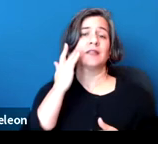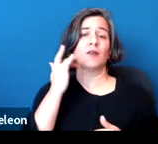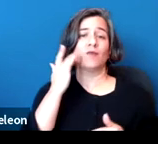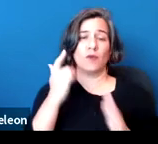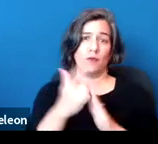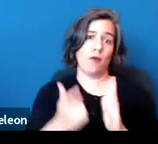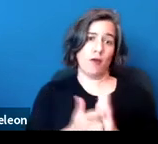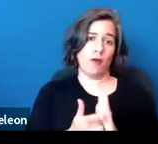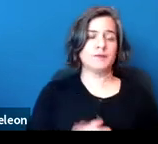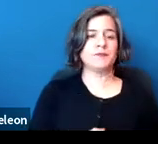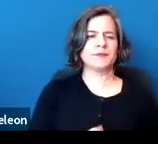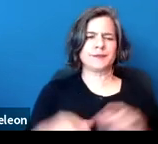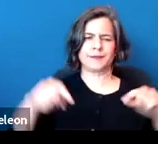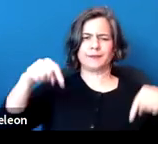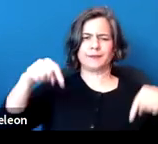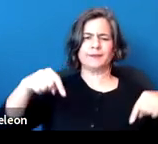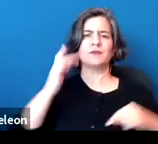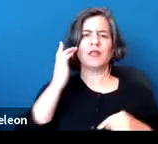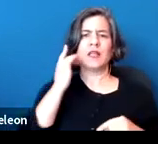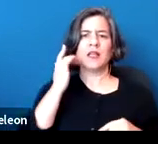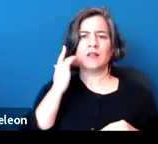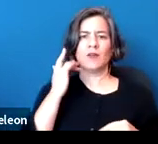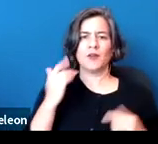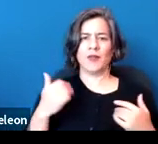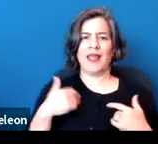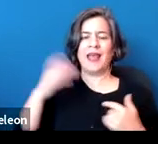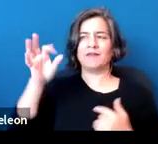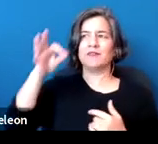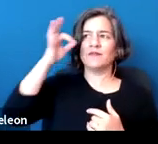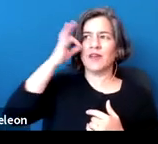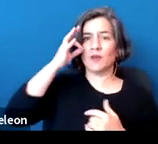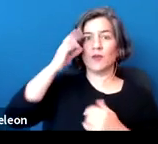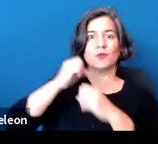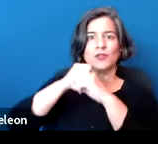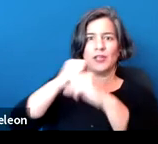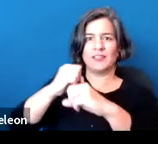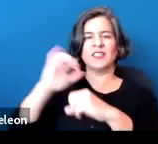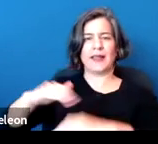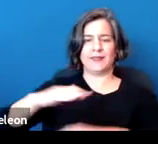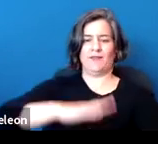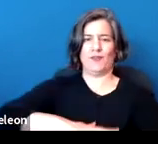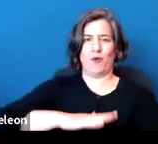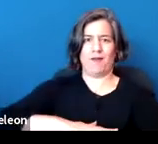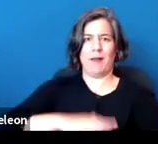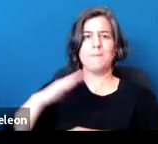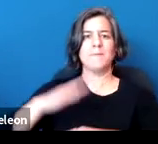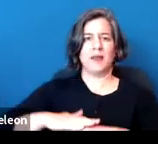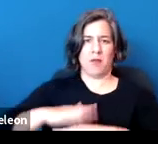So here in California, we have the federal protections as a floor of protection.